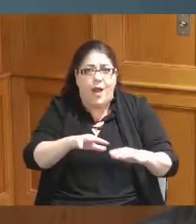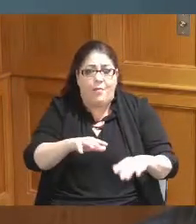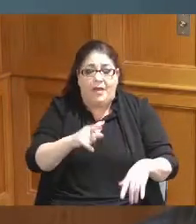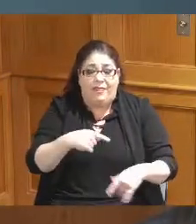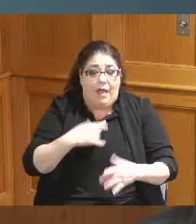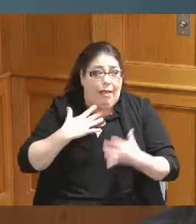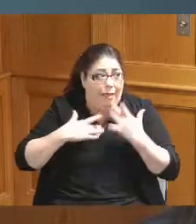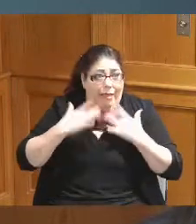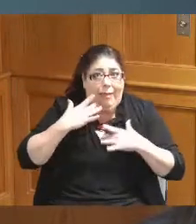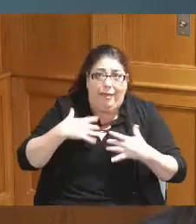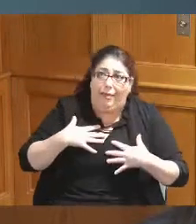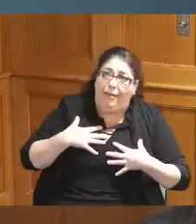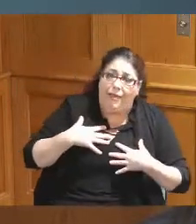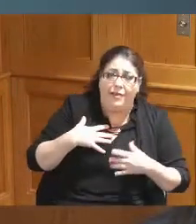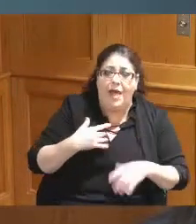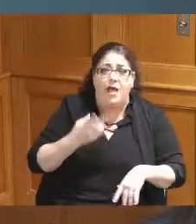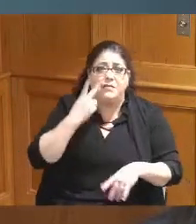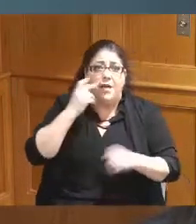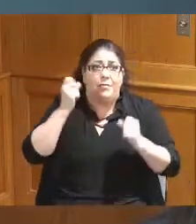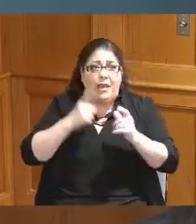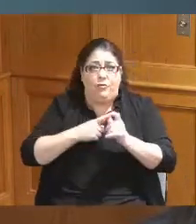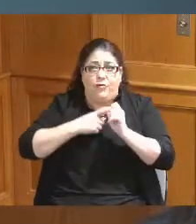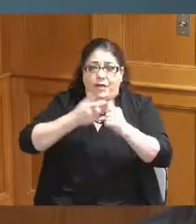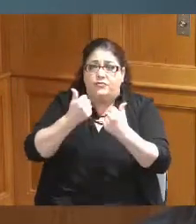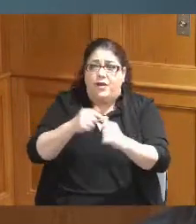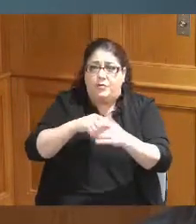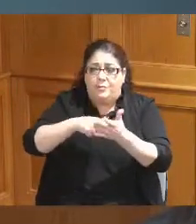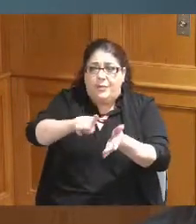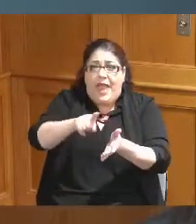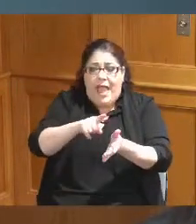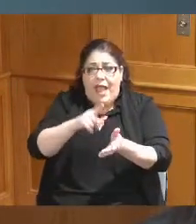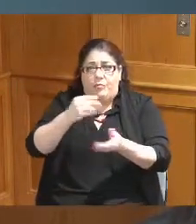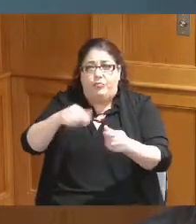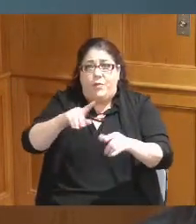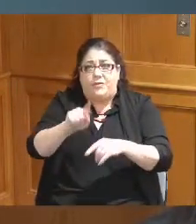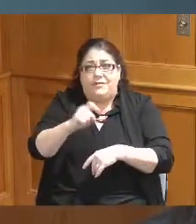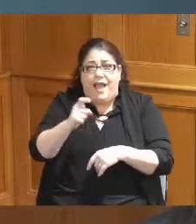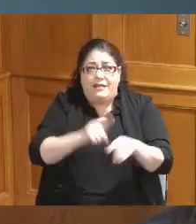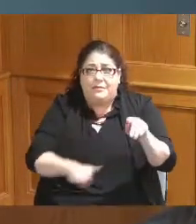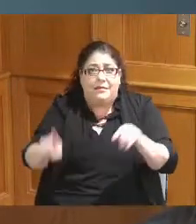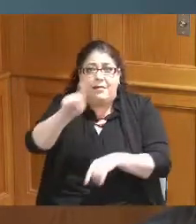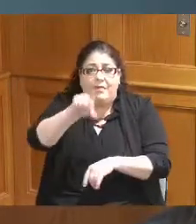here I mean I saw a lot of them running in trying to pay the property taxes I was out in Colerain